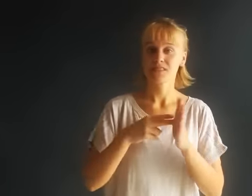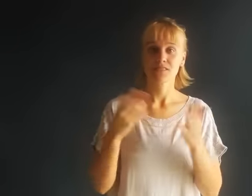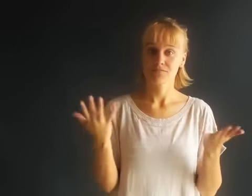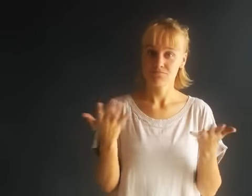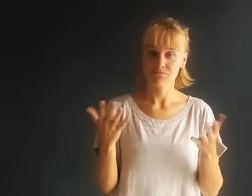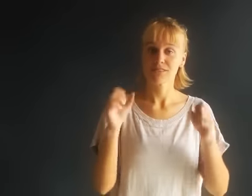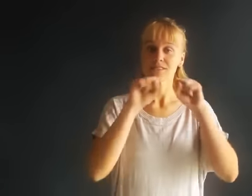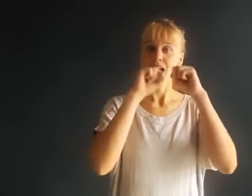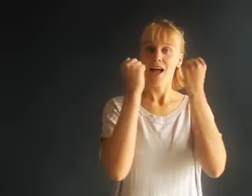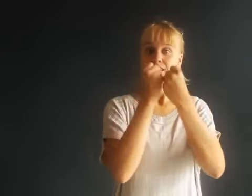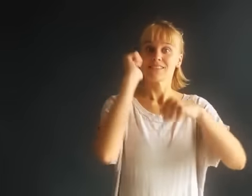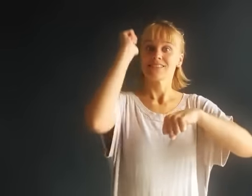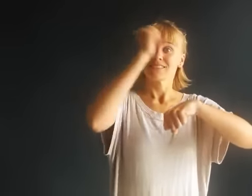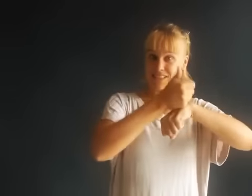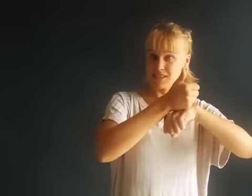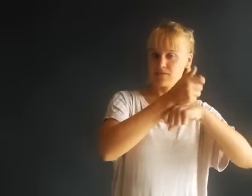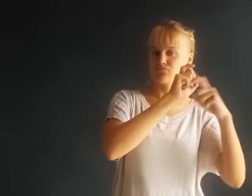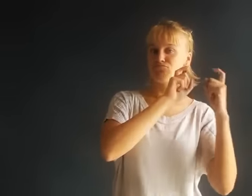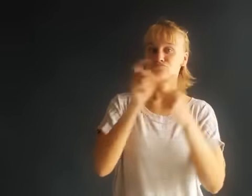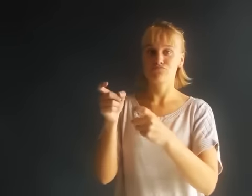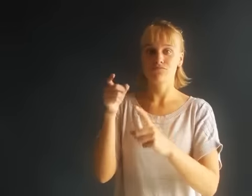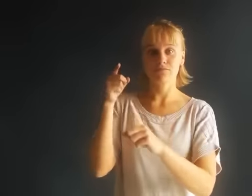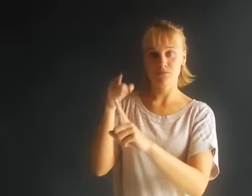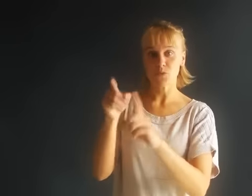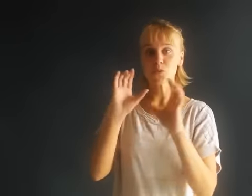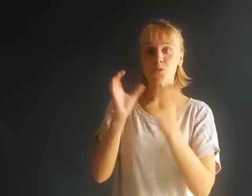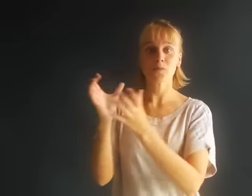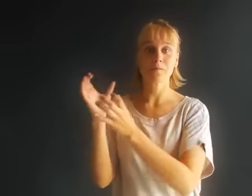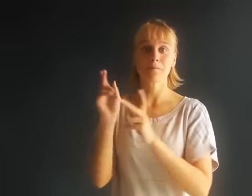What does it mean? The society provides particular groups of people